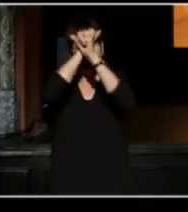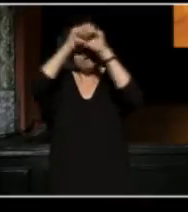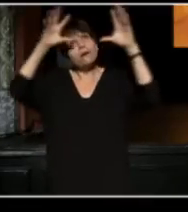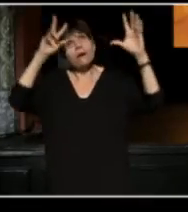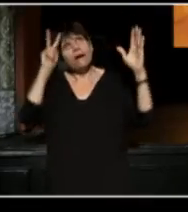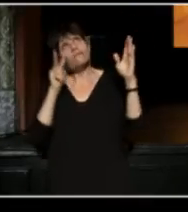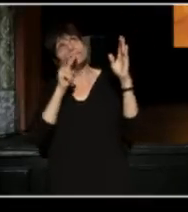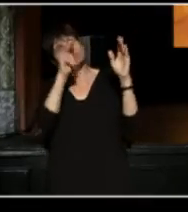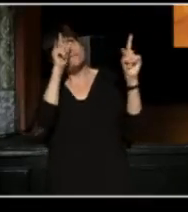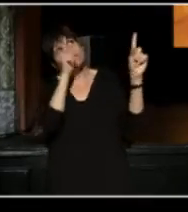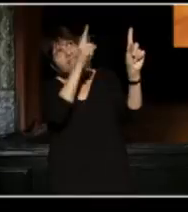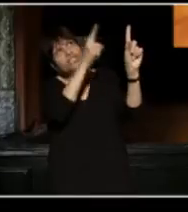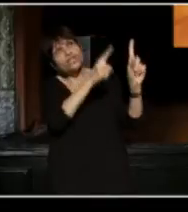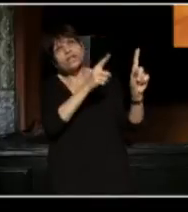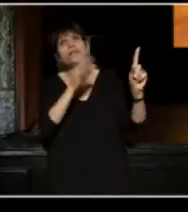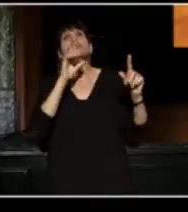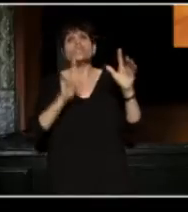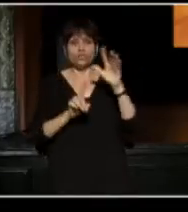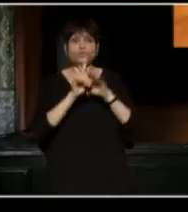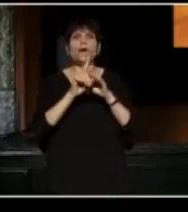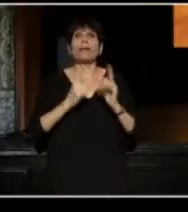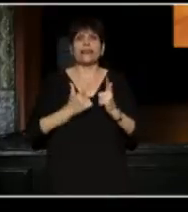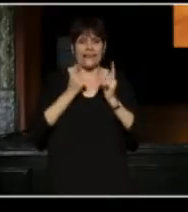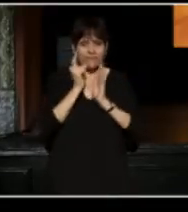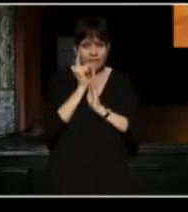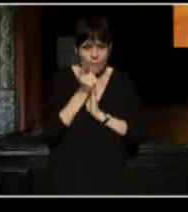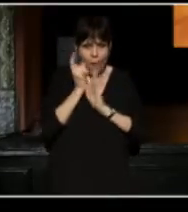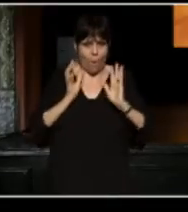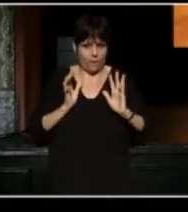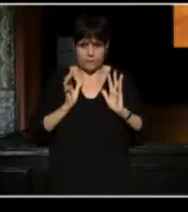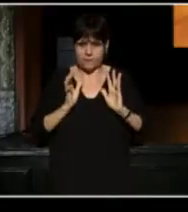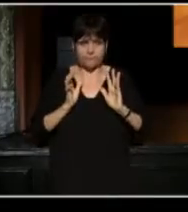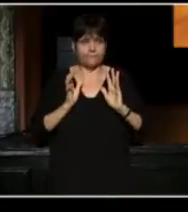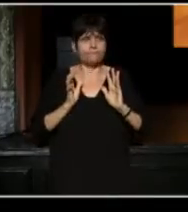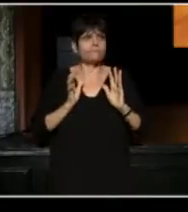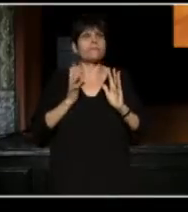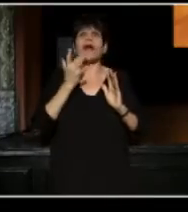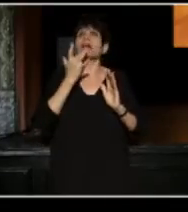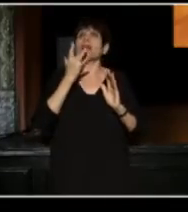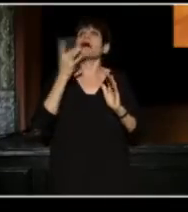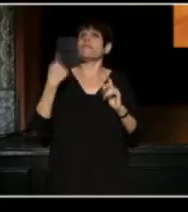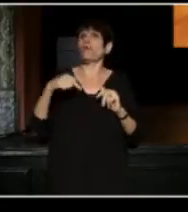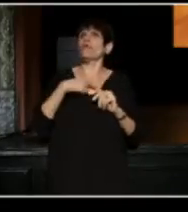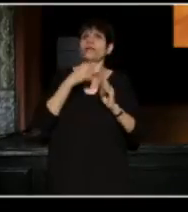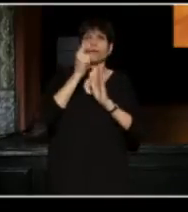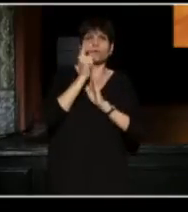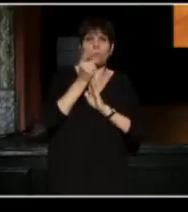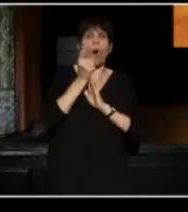No, she shows up and lives in the moment she's in. And luckily for us, those moments stack up and result